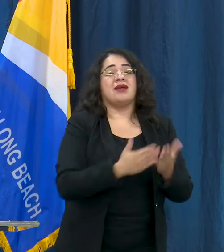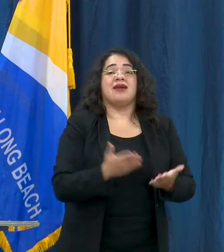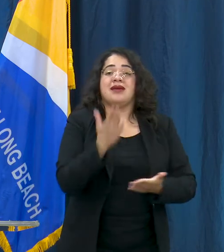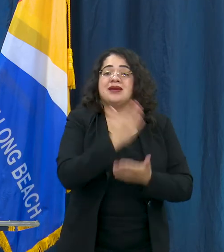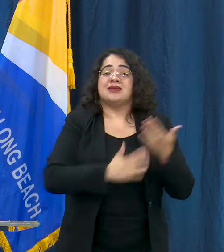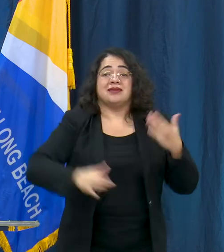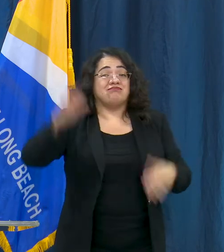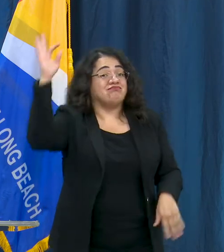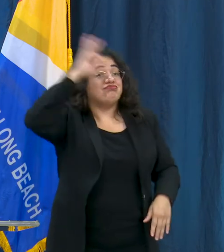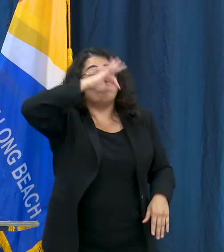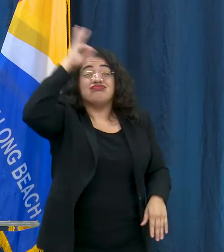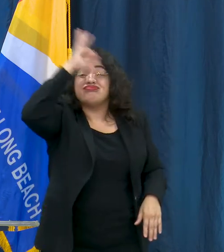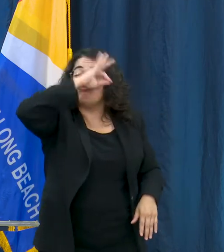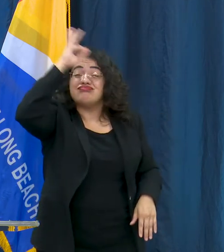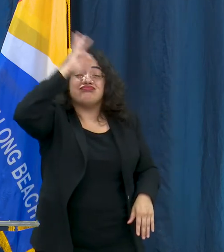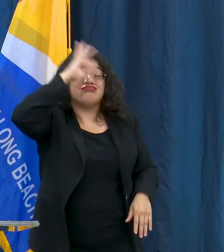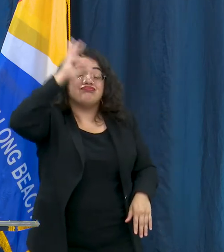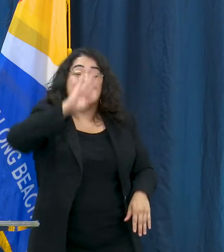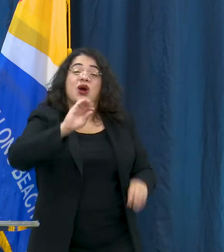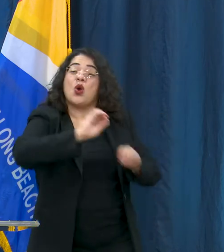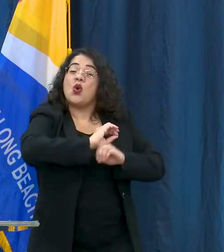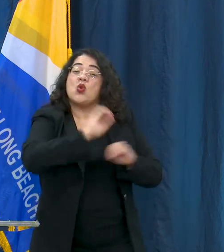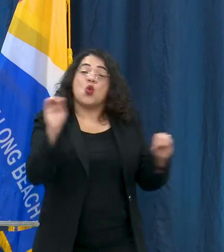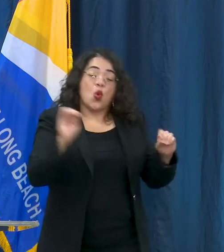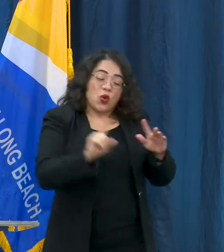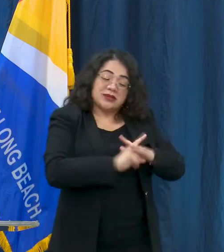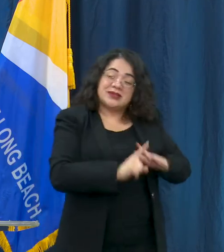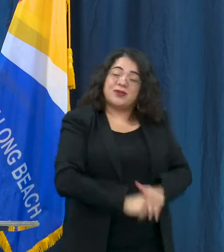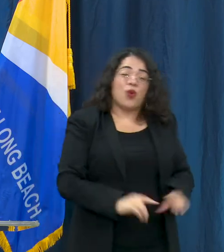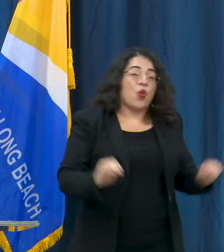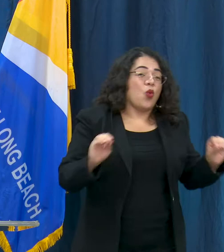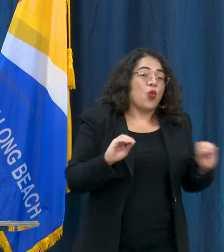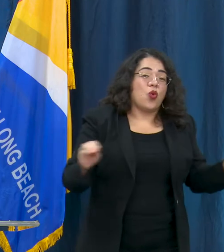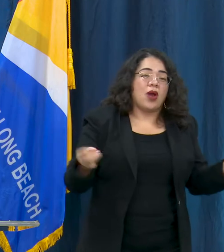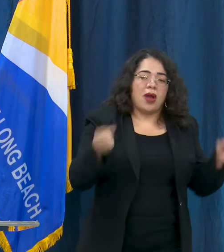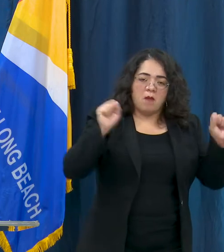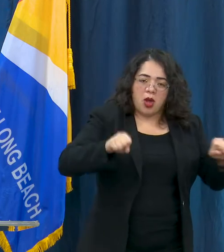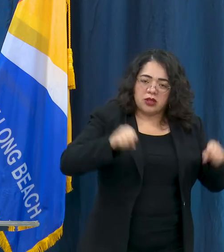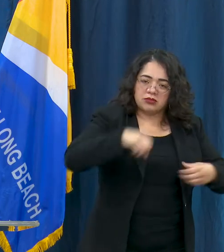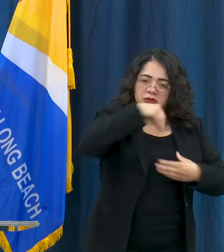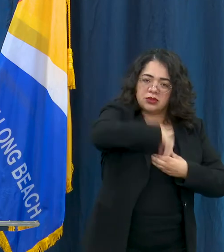COVID to your parents, your grandparents, someone's